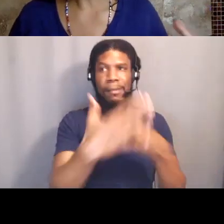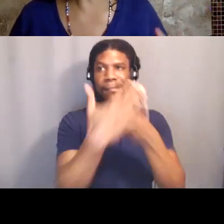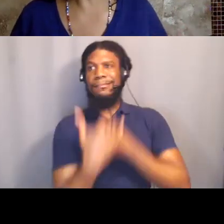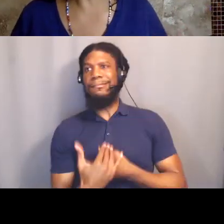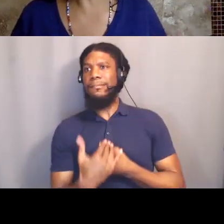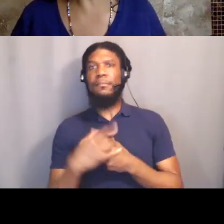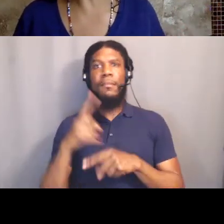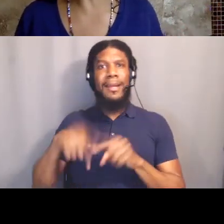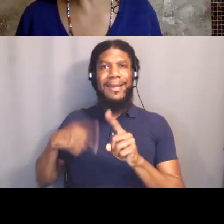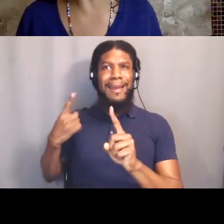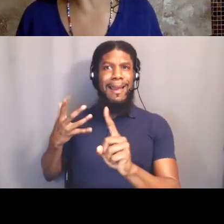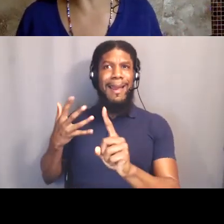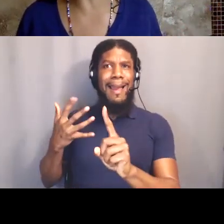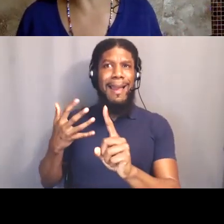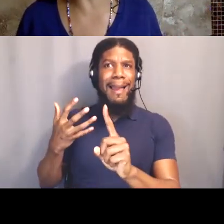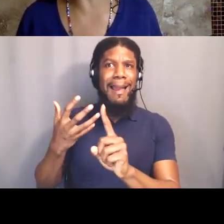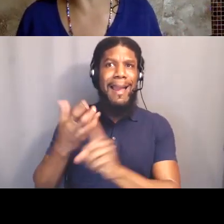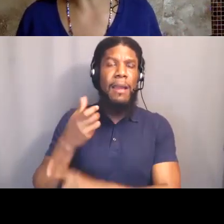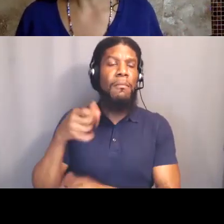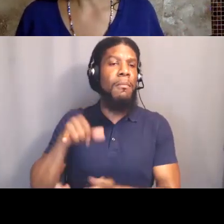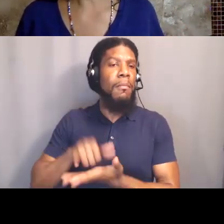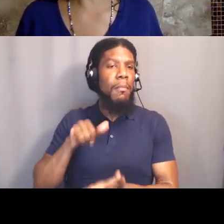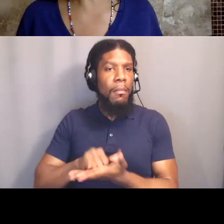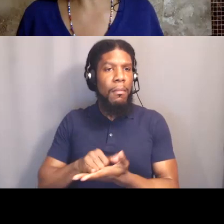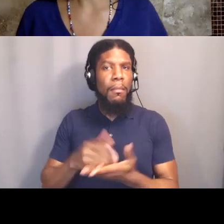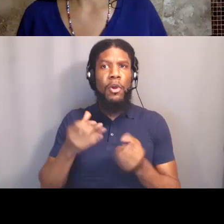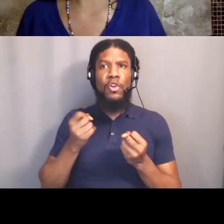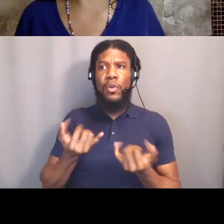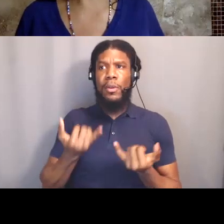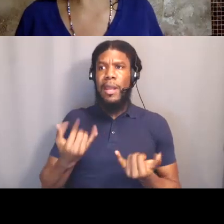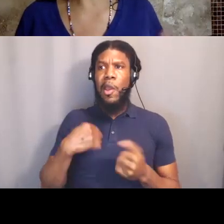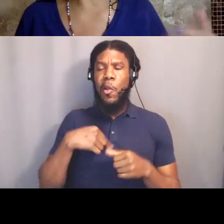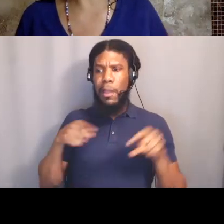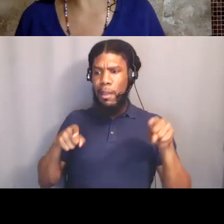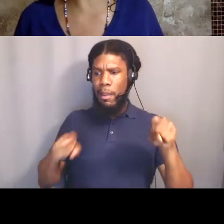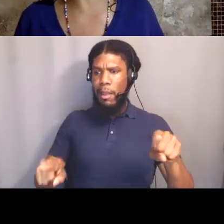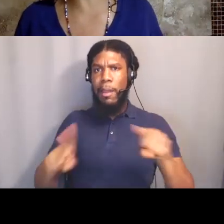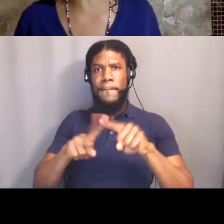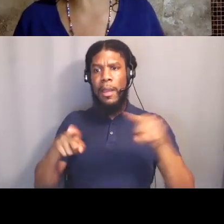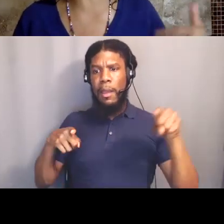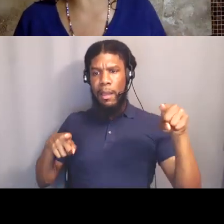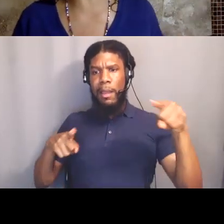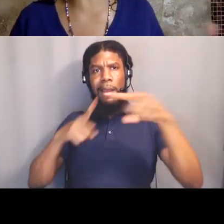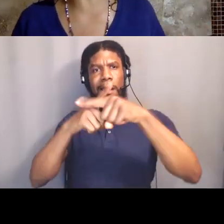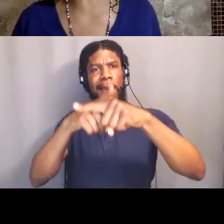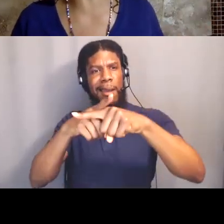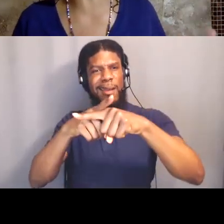So we live in the state of contradiction where, for instance, my freedom dream is that everyone has all